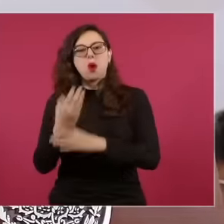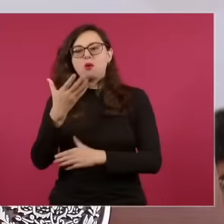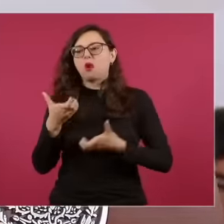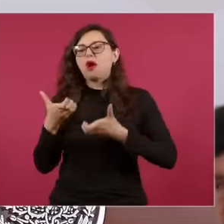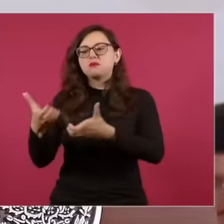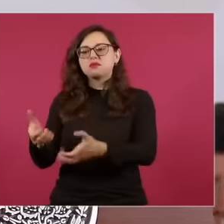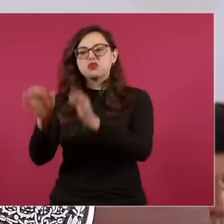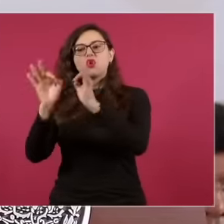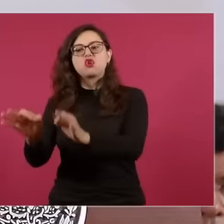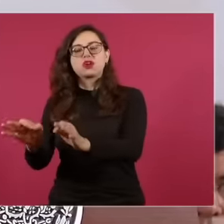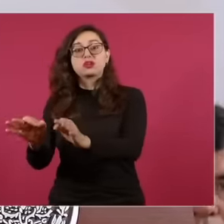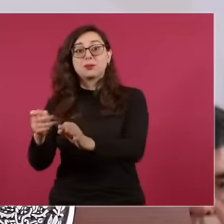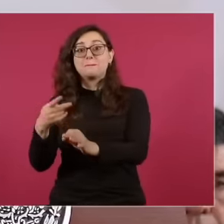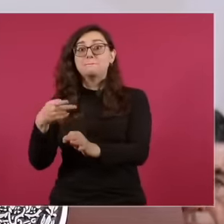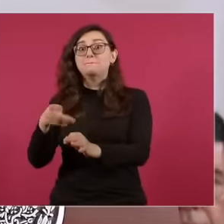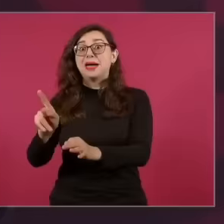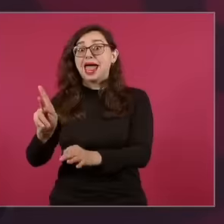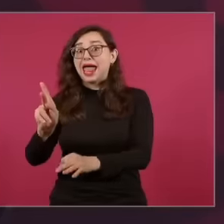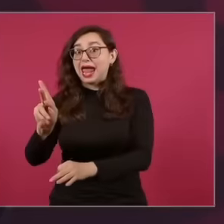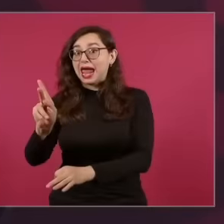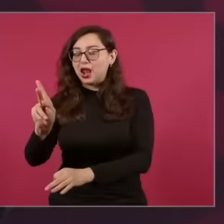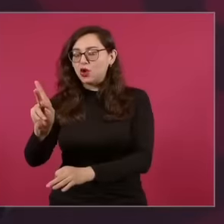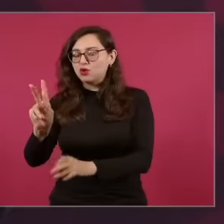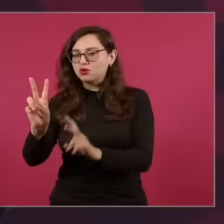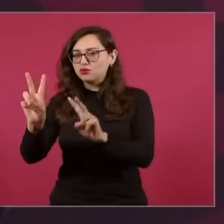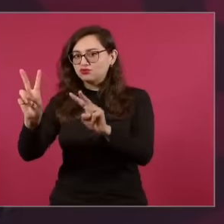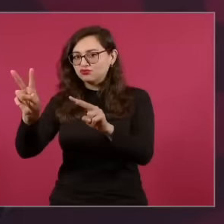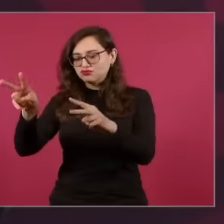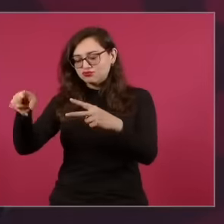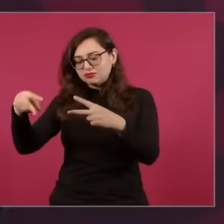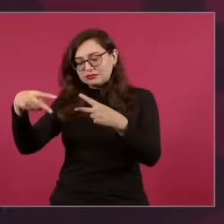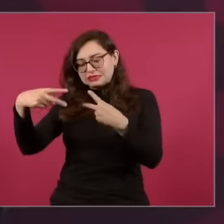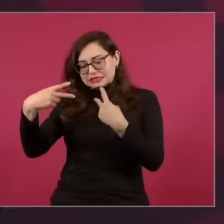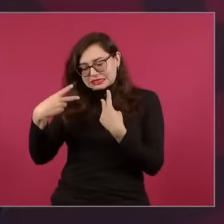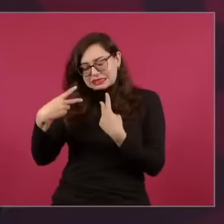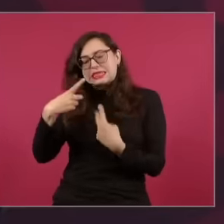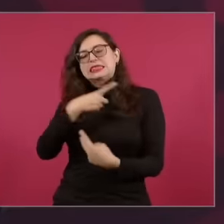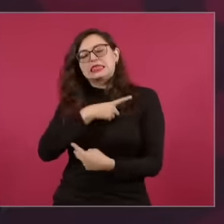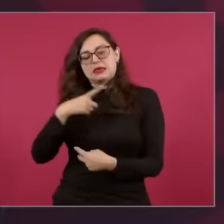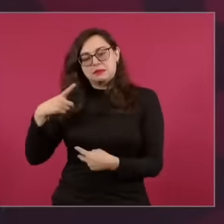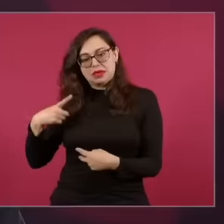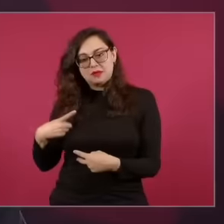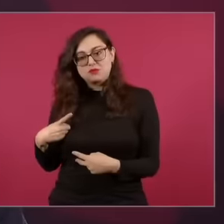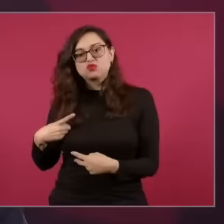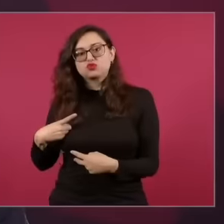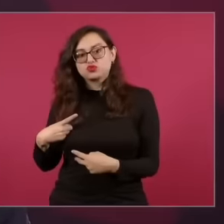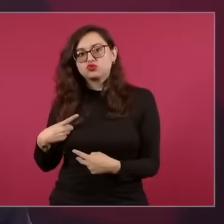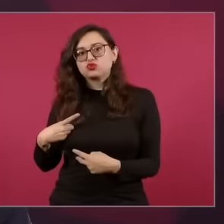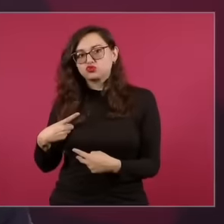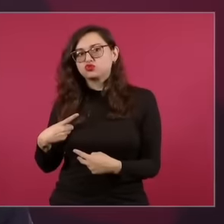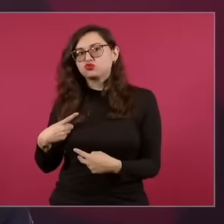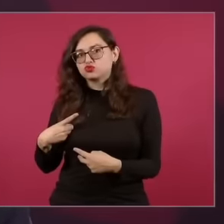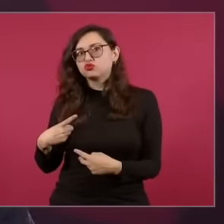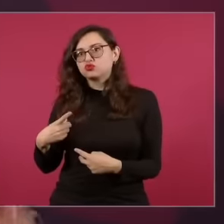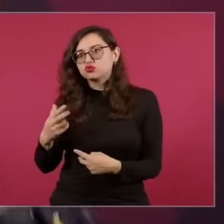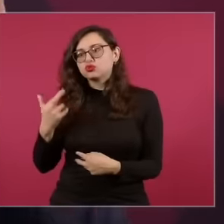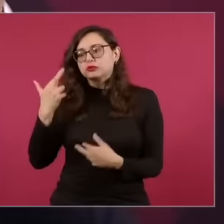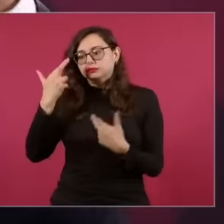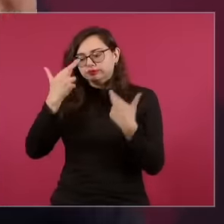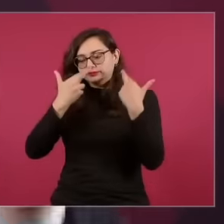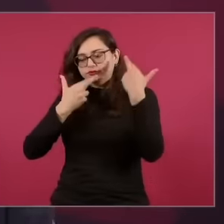self-criticism that I would ask in this meeting, we assume where we are and Let's visualize where